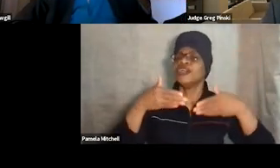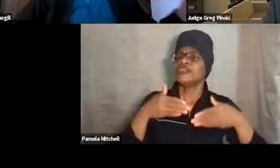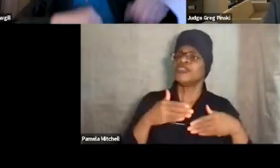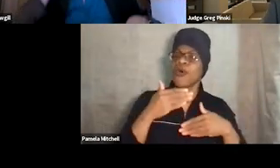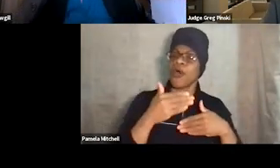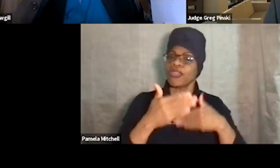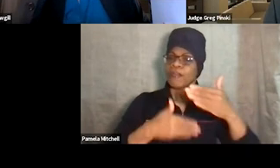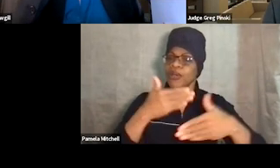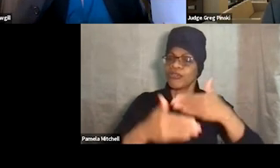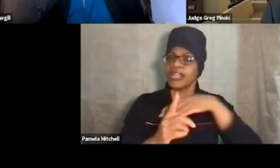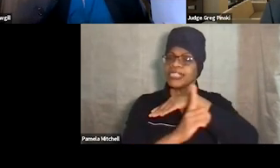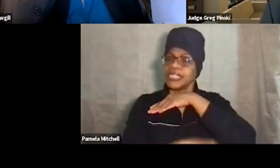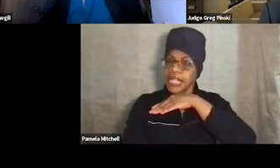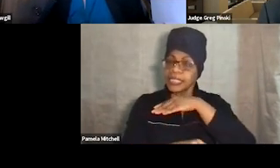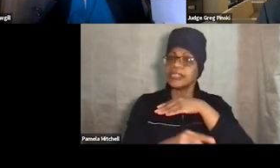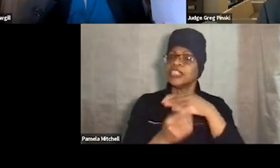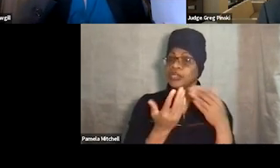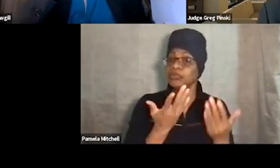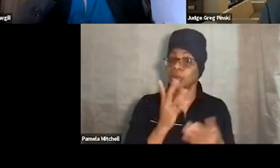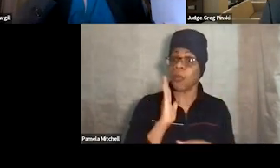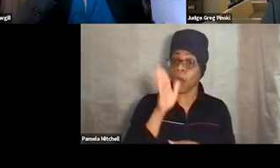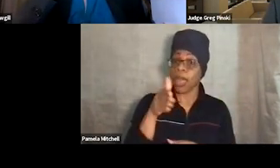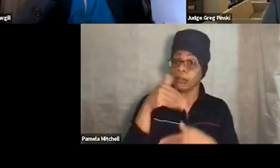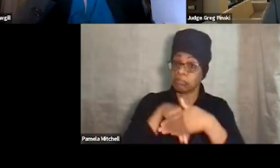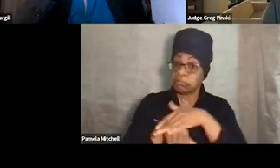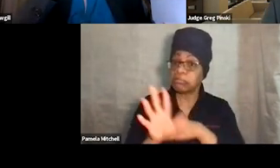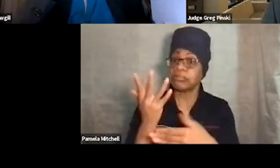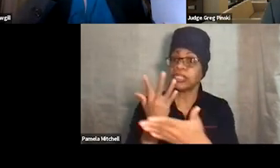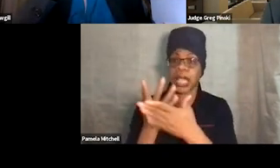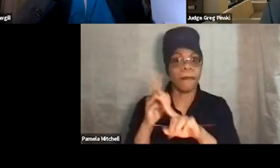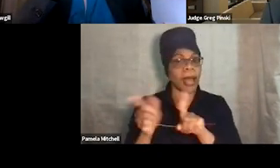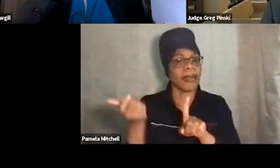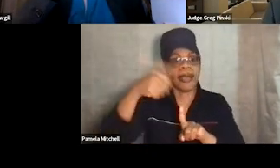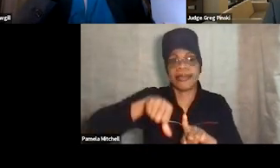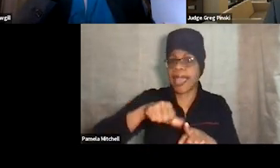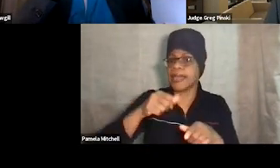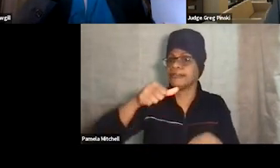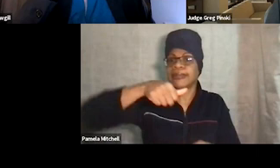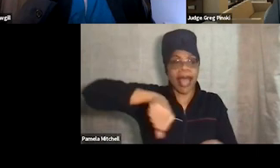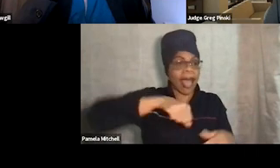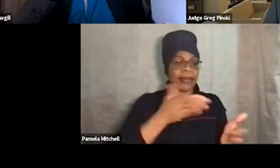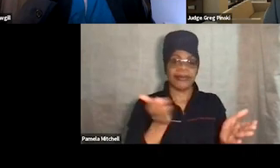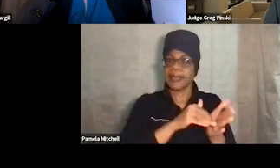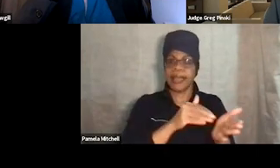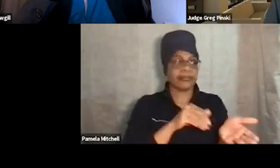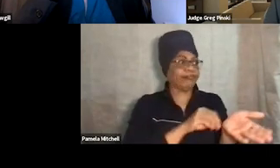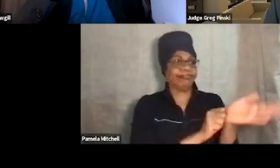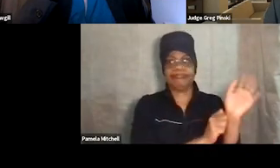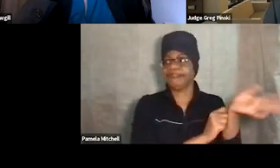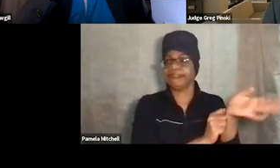where she's facing a jail sanction and, again, denied the tamper. So what did we do? Well, at the start of the treatment court session,